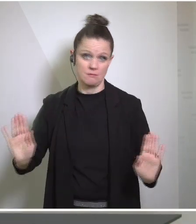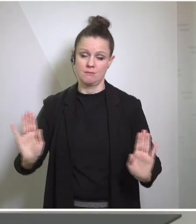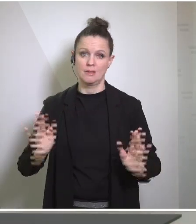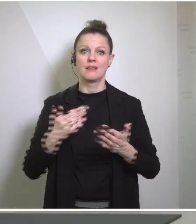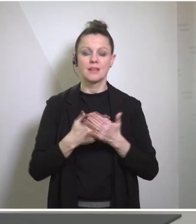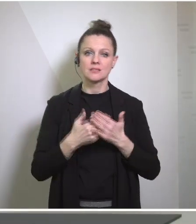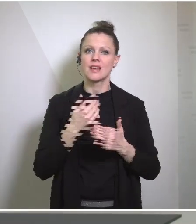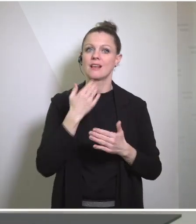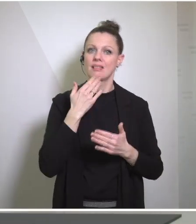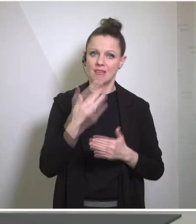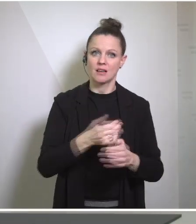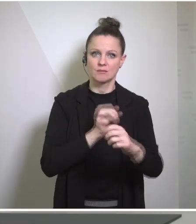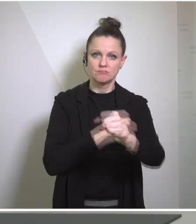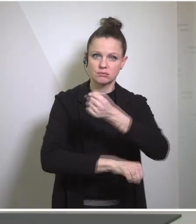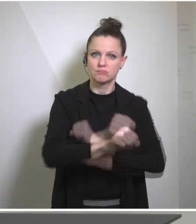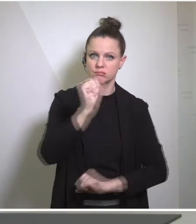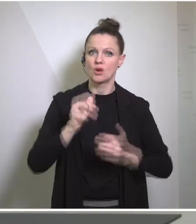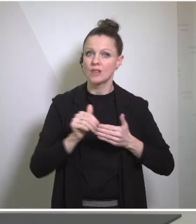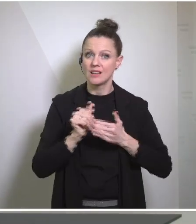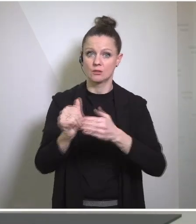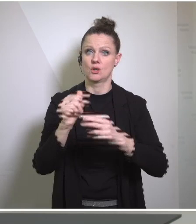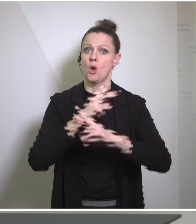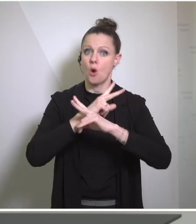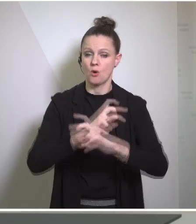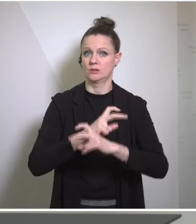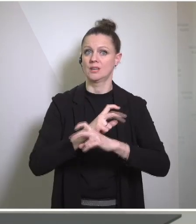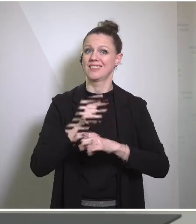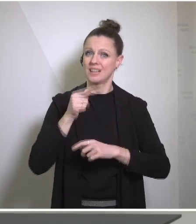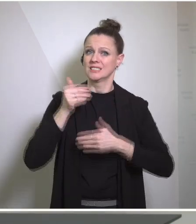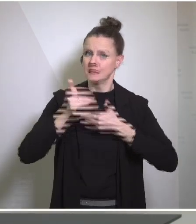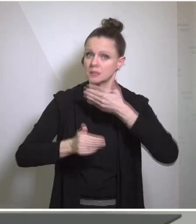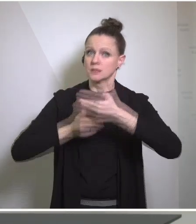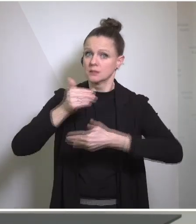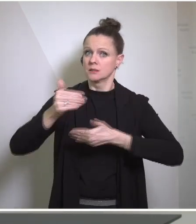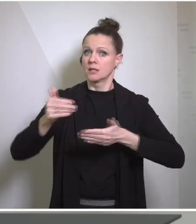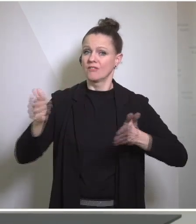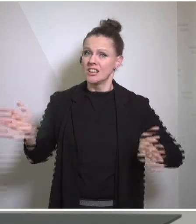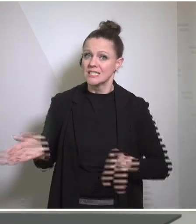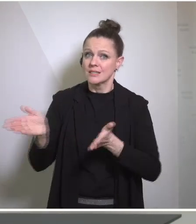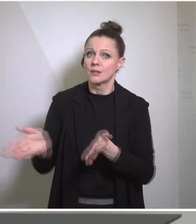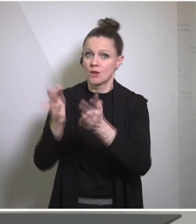the leadership of Austria we're moving decisively in a different direction, a positive direction,